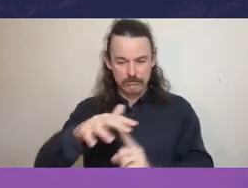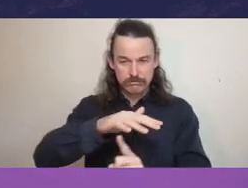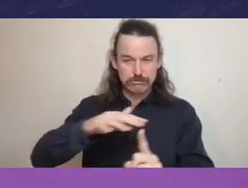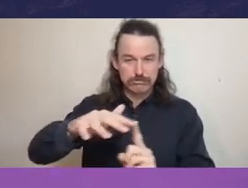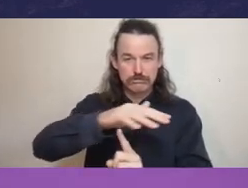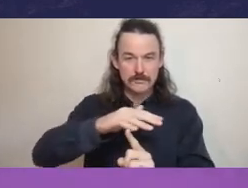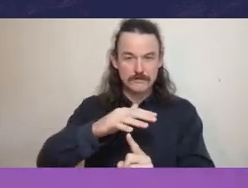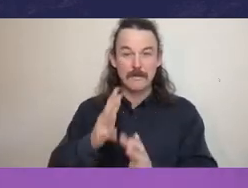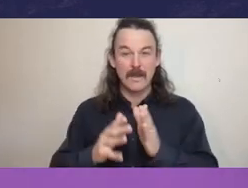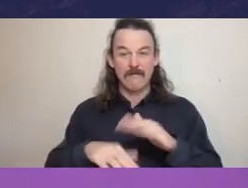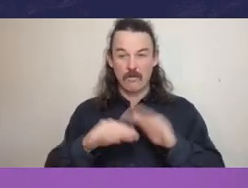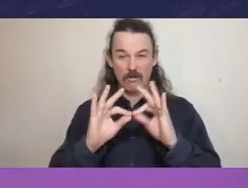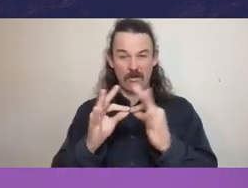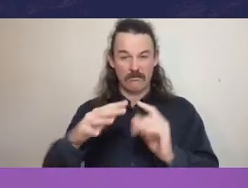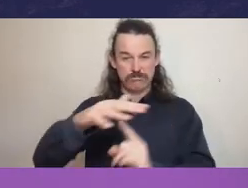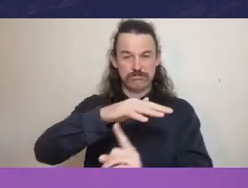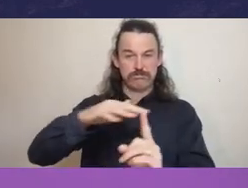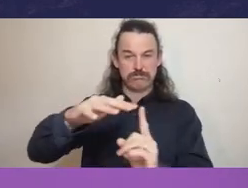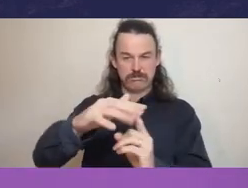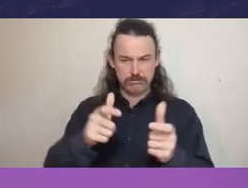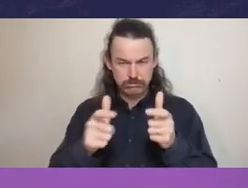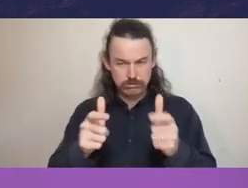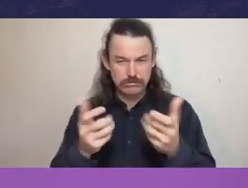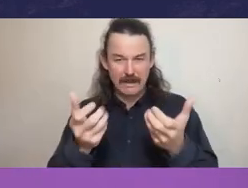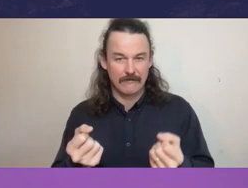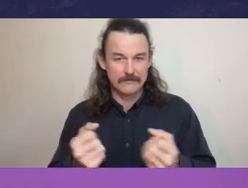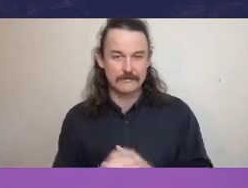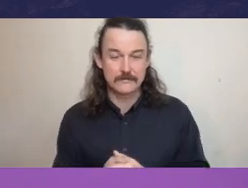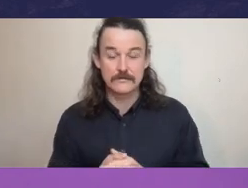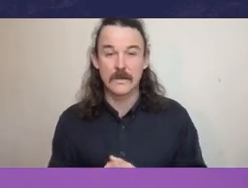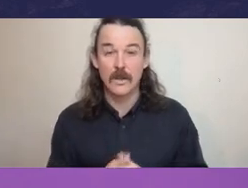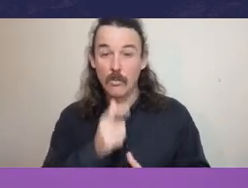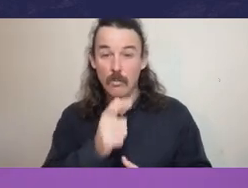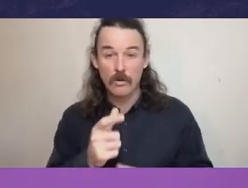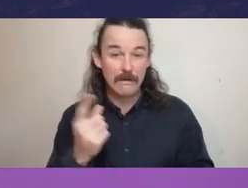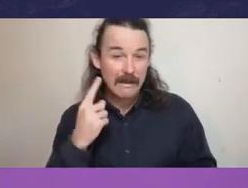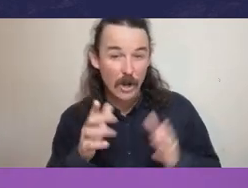And then within the control environment, the term we hear all the time is ‘the tone at the top’ or ‘the tone from above’